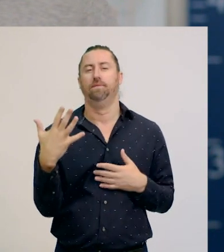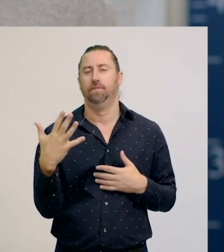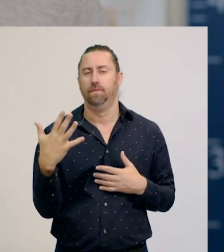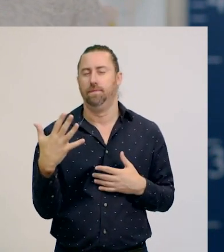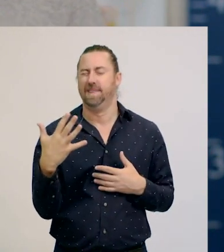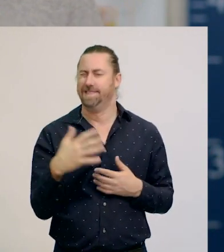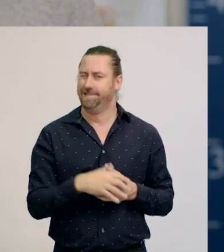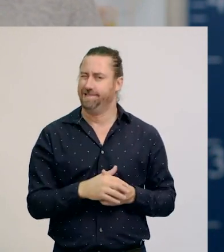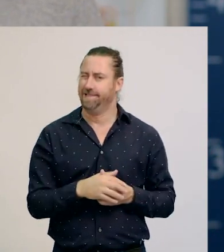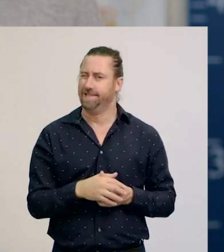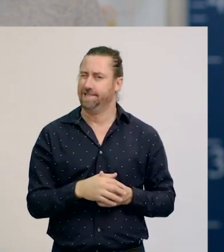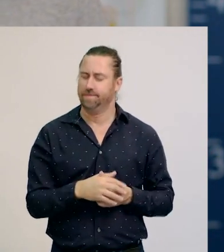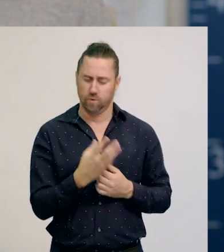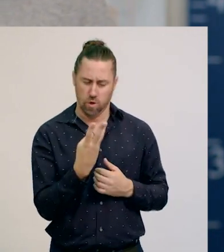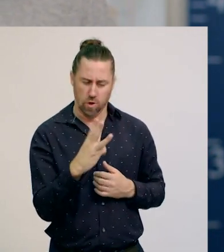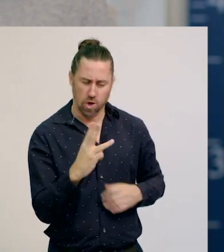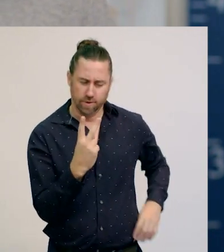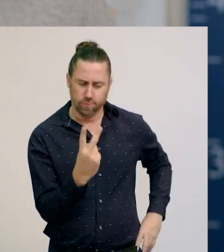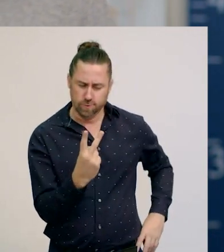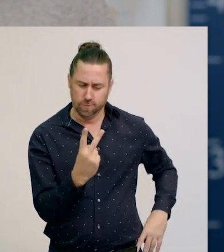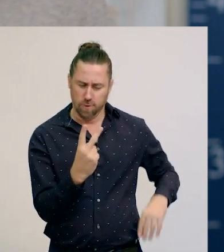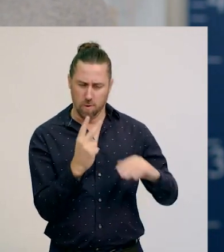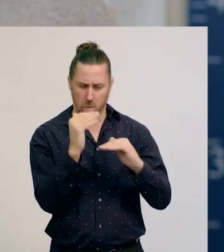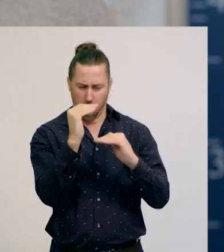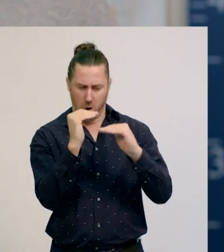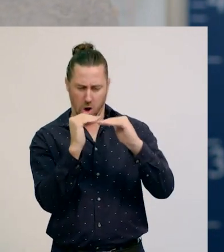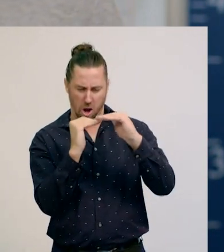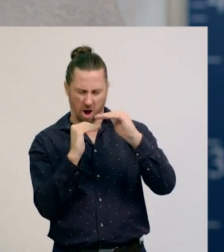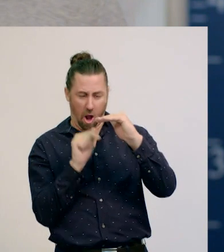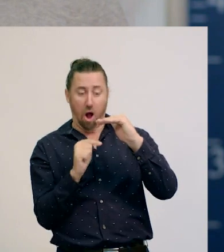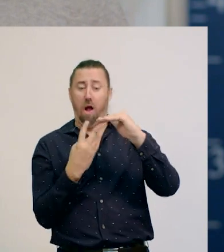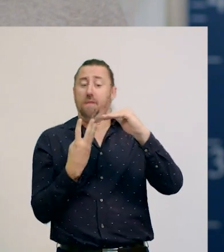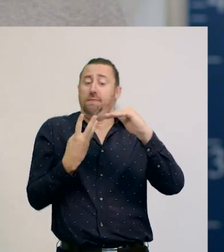Hm - 32 is closer to 30 than 35.